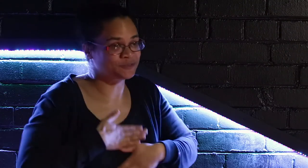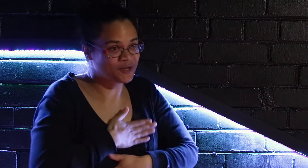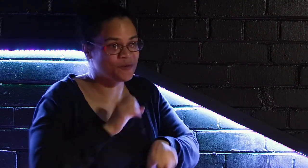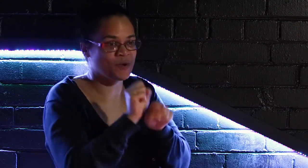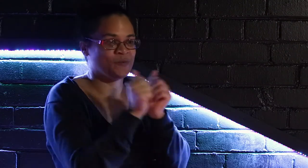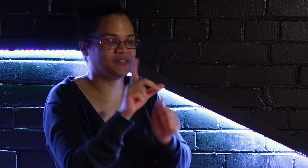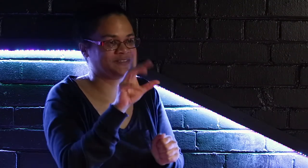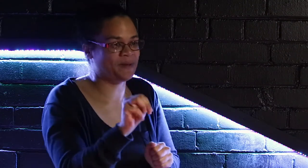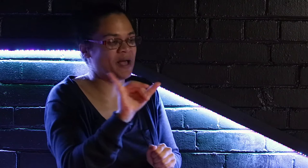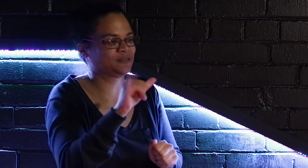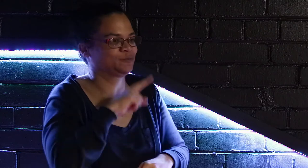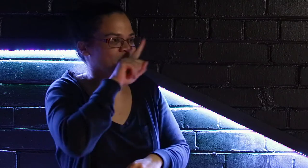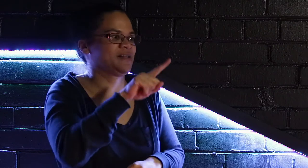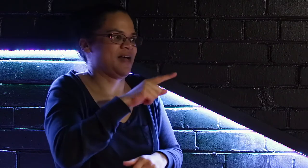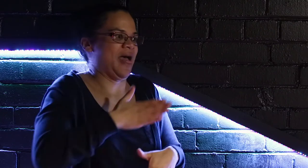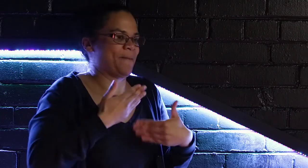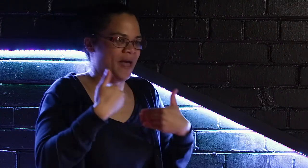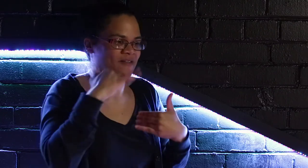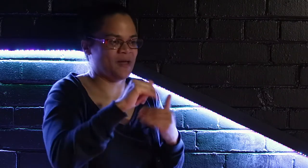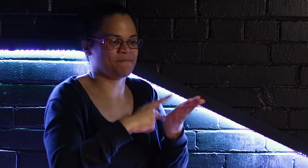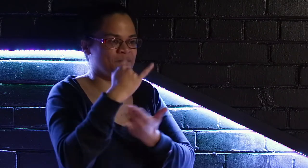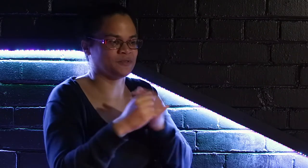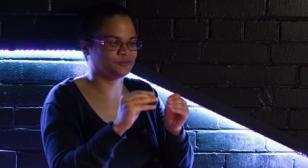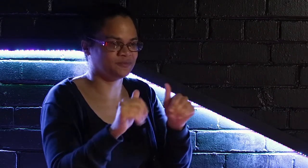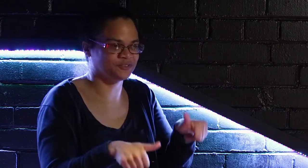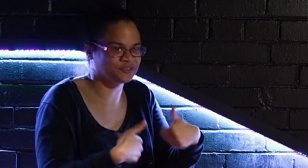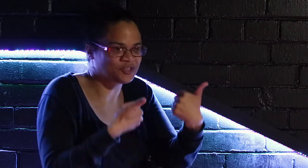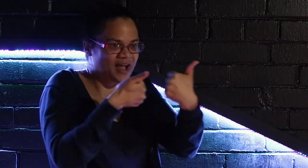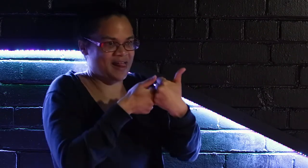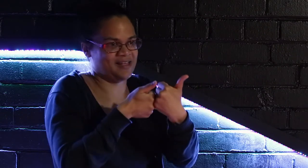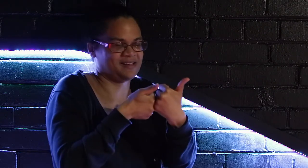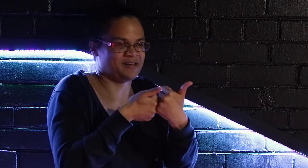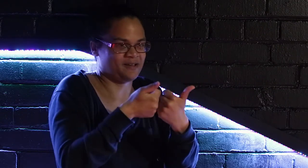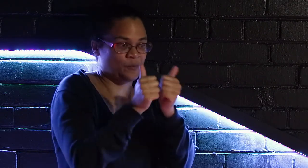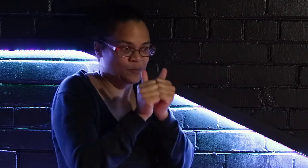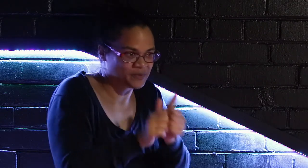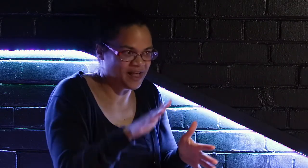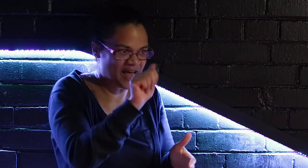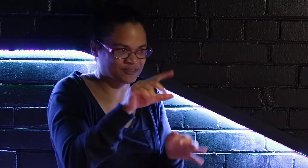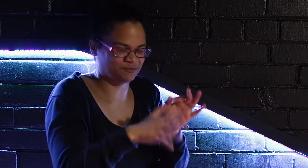I'm really enjoying working with DM. I'm happy to have a project that's challenging.